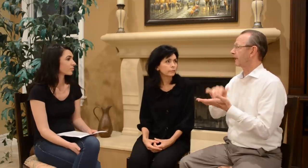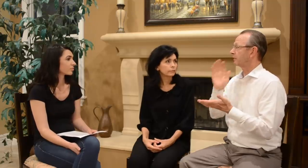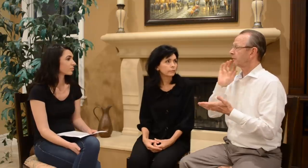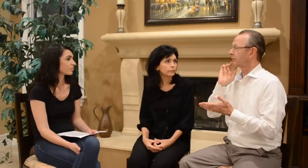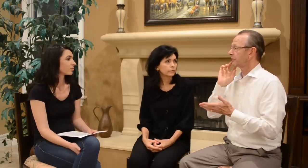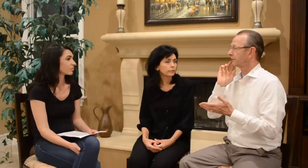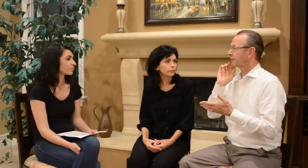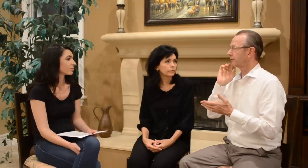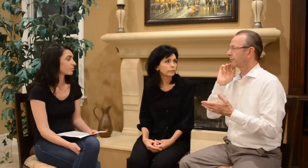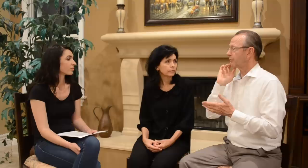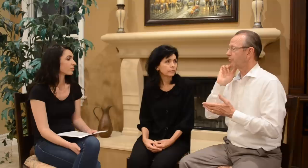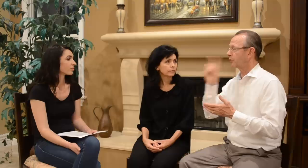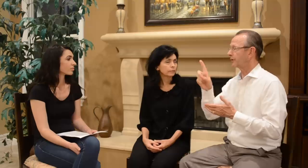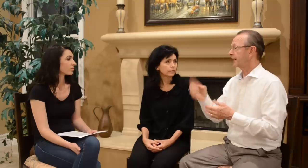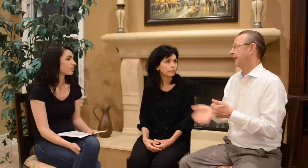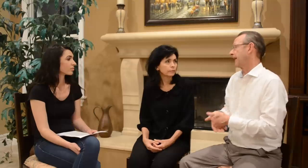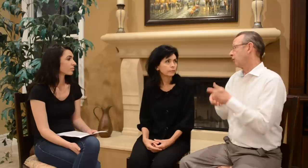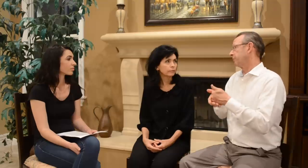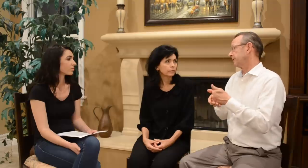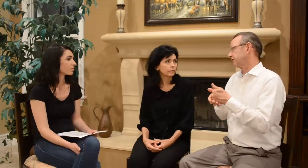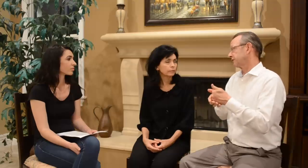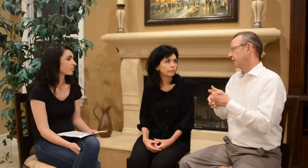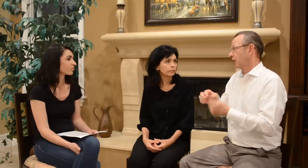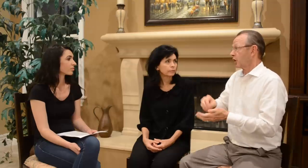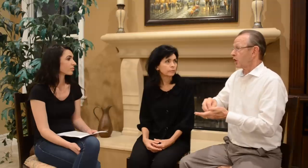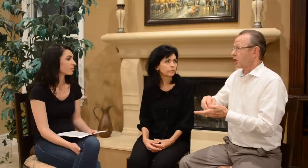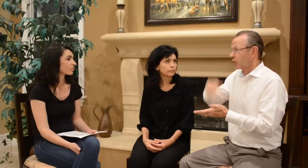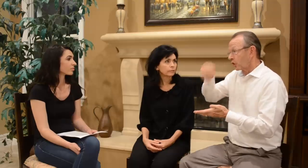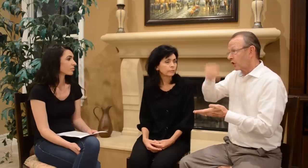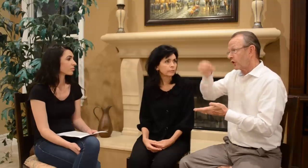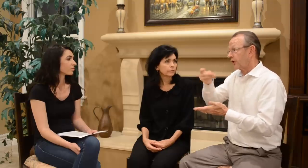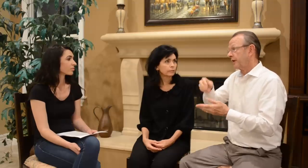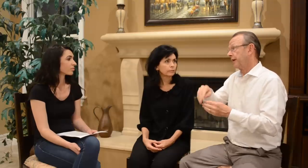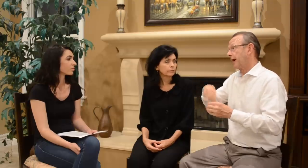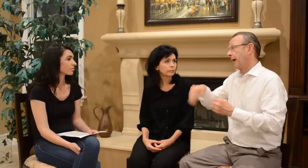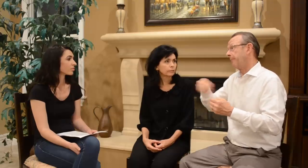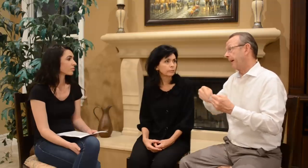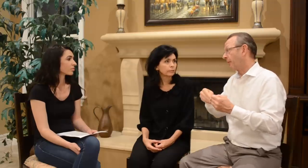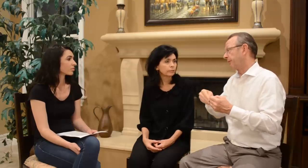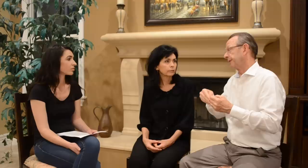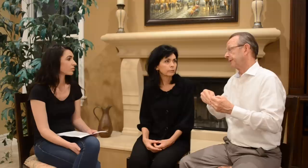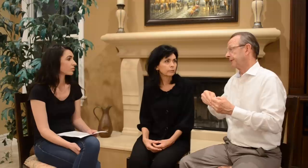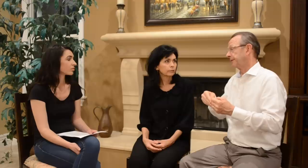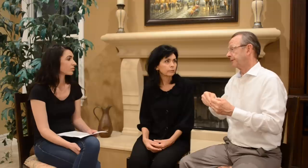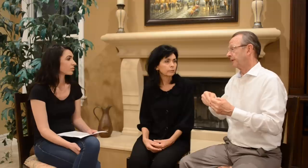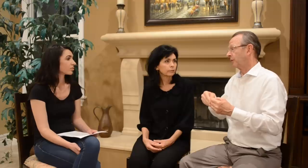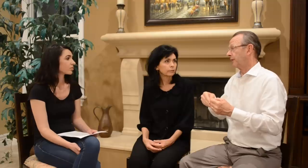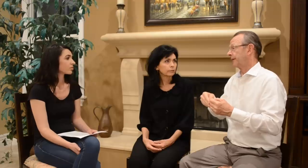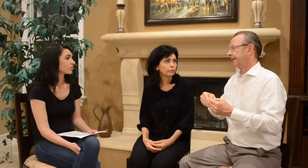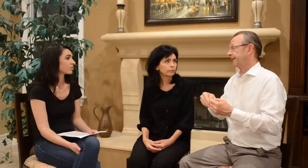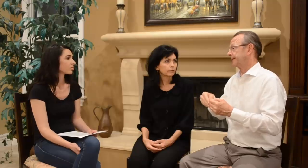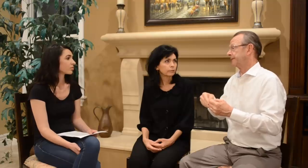that would help us learn about...